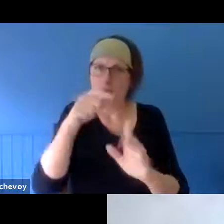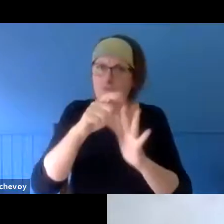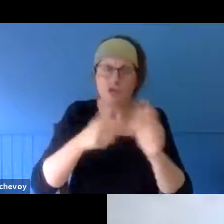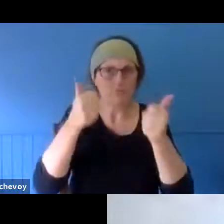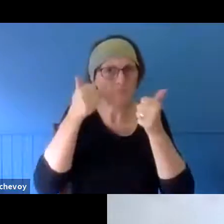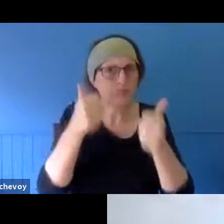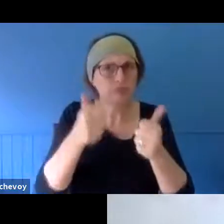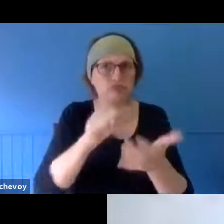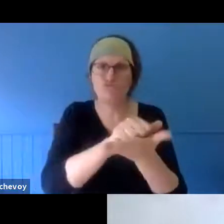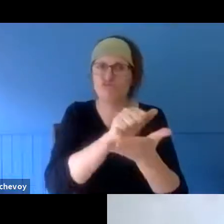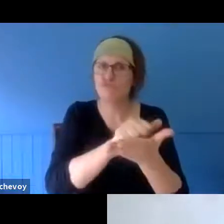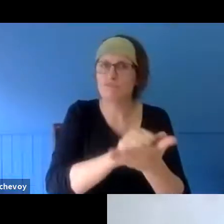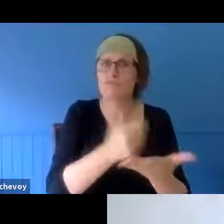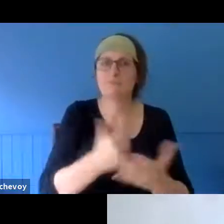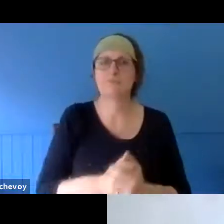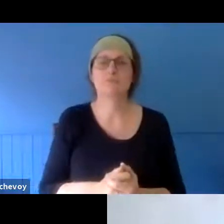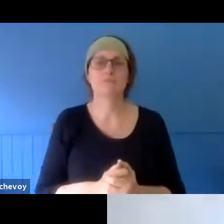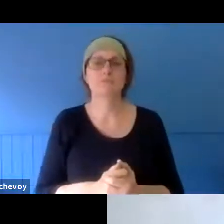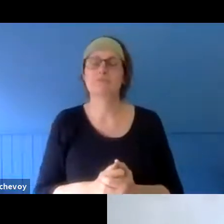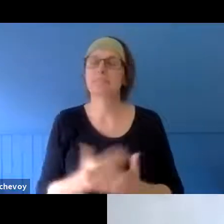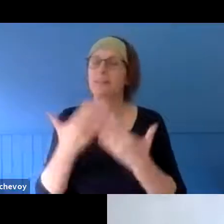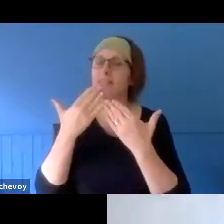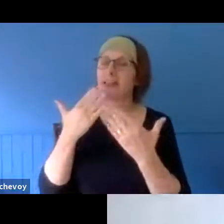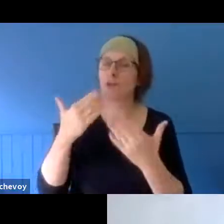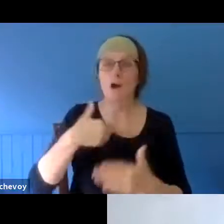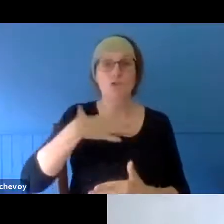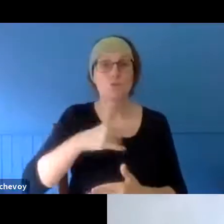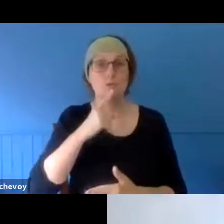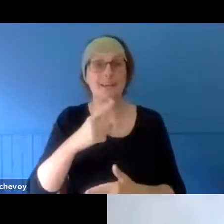that, I want to say that Into The Light was very much a collaboration